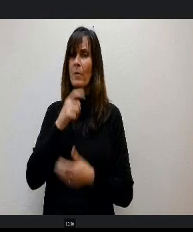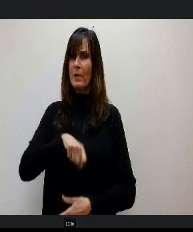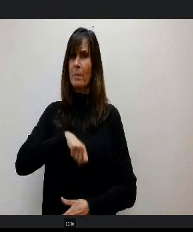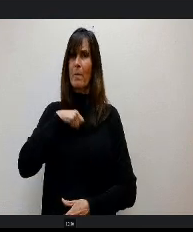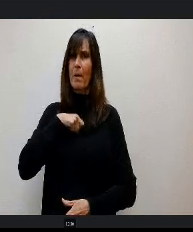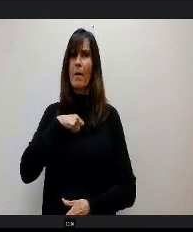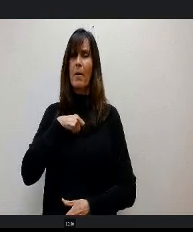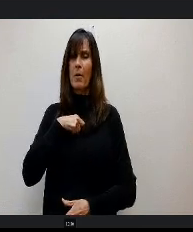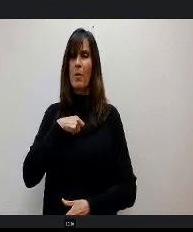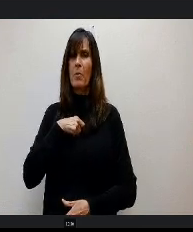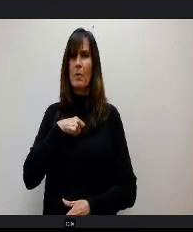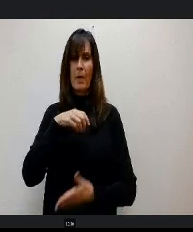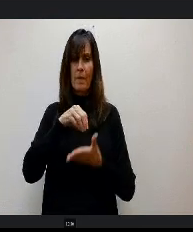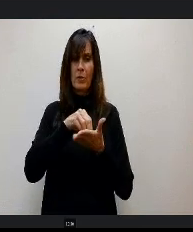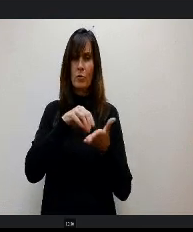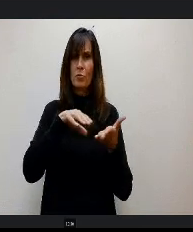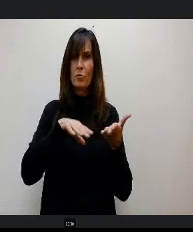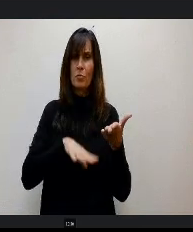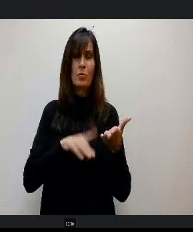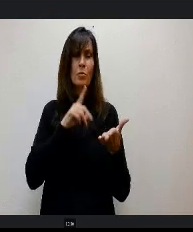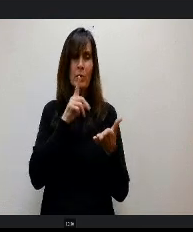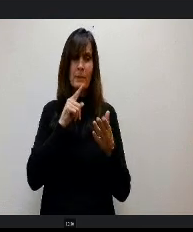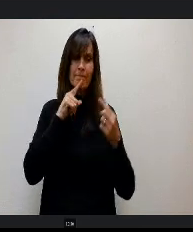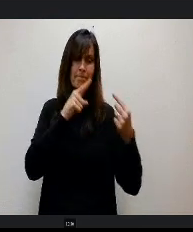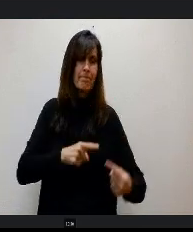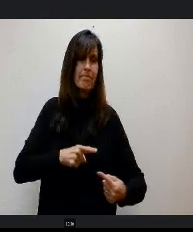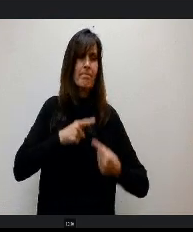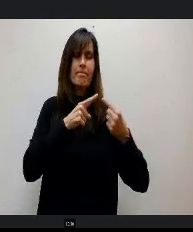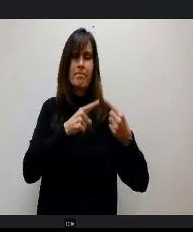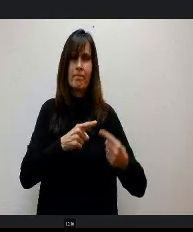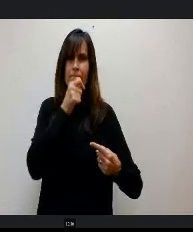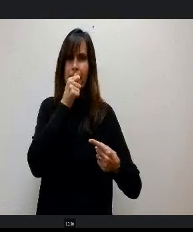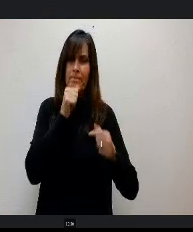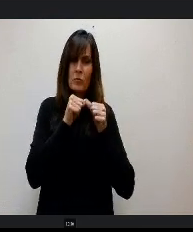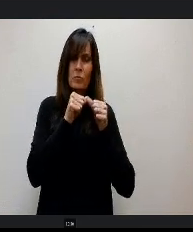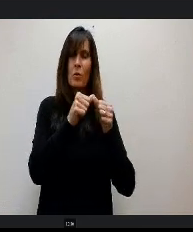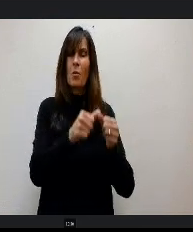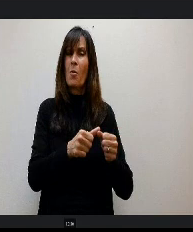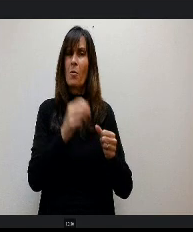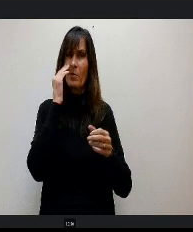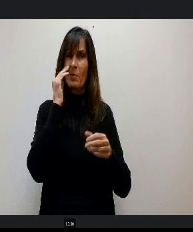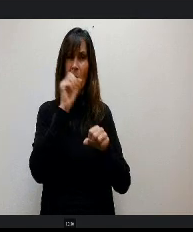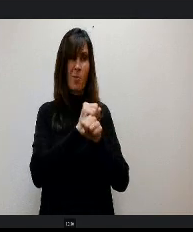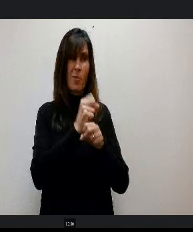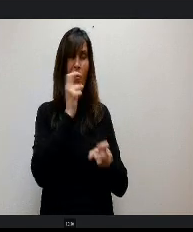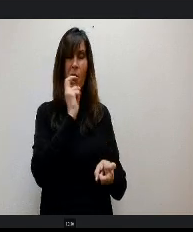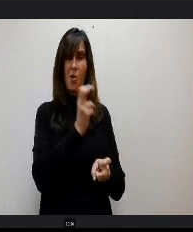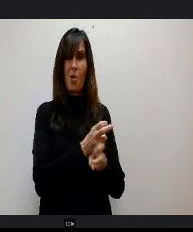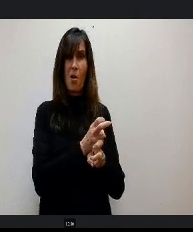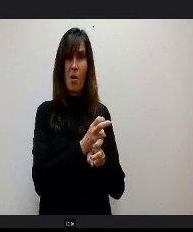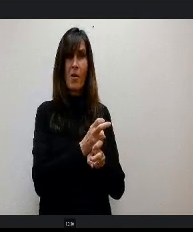did. The kids are grinding through hard, hard work that a lot of students do at a very young age to learn